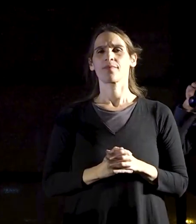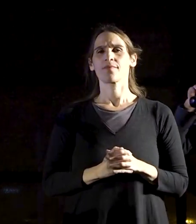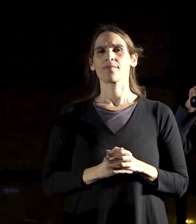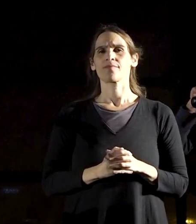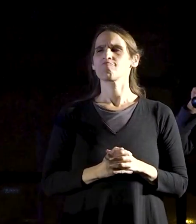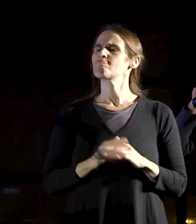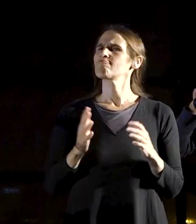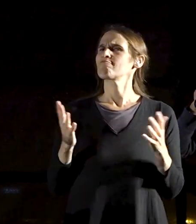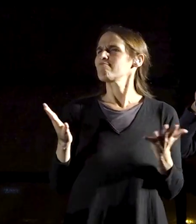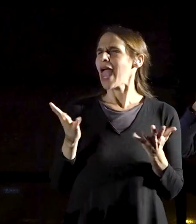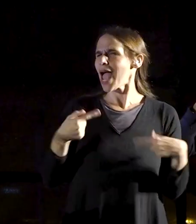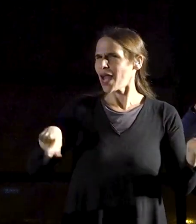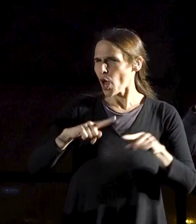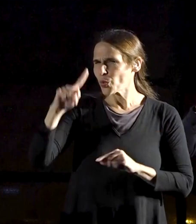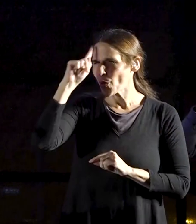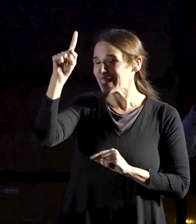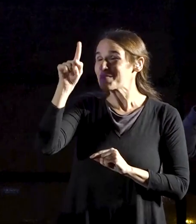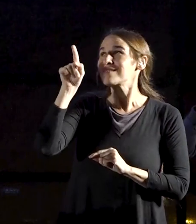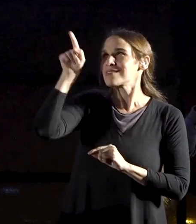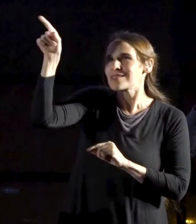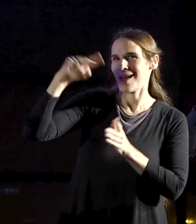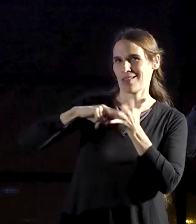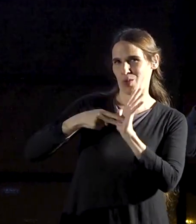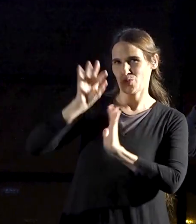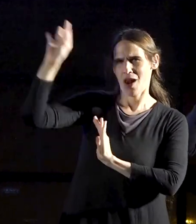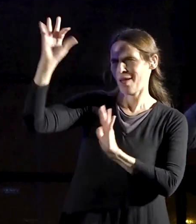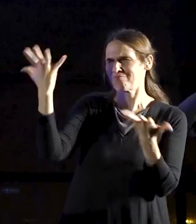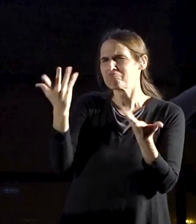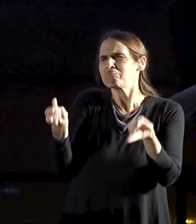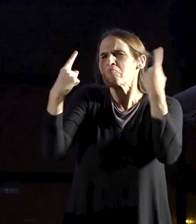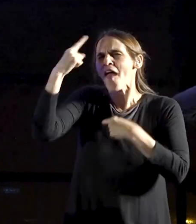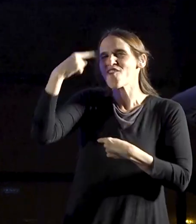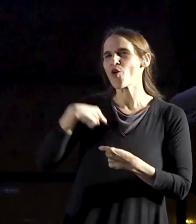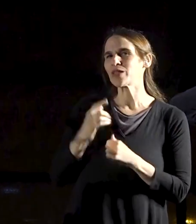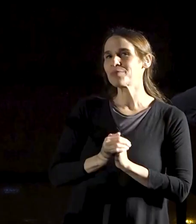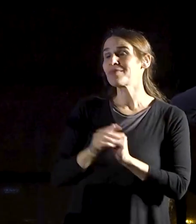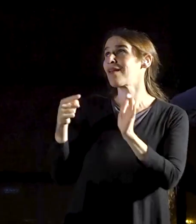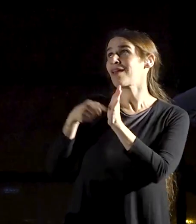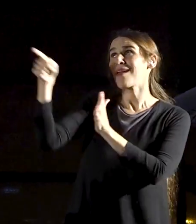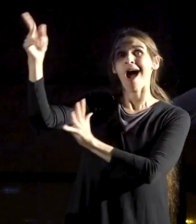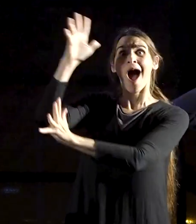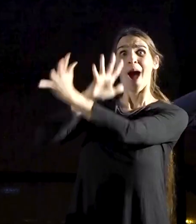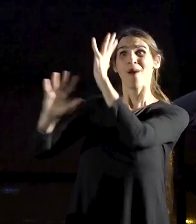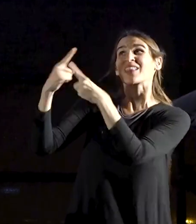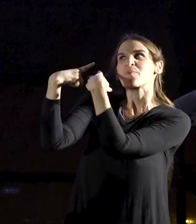How do we know this is what you’re planning? Because you told us so yourselves!